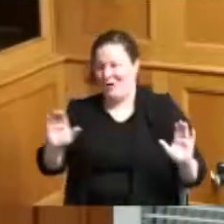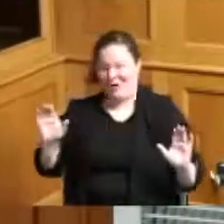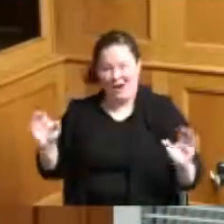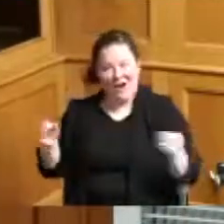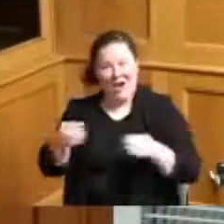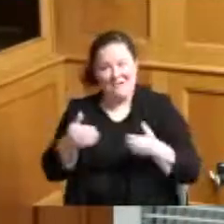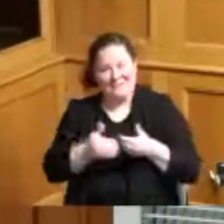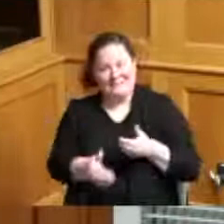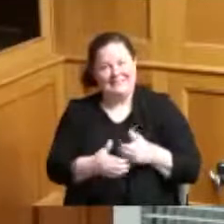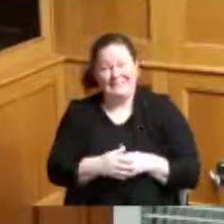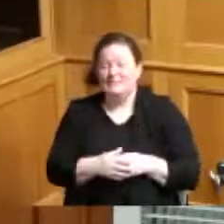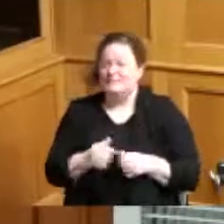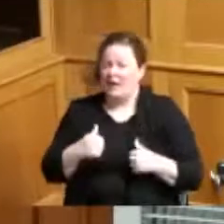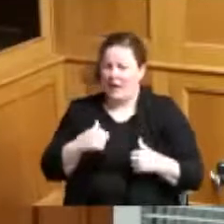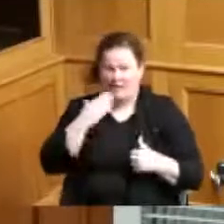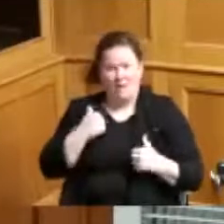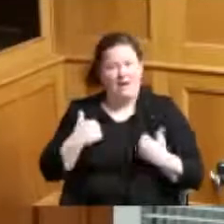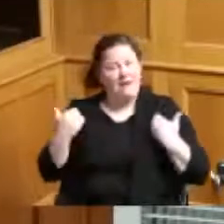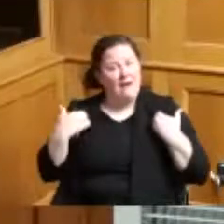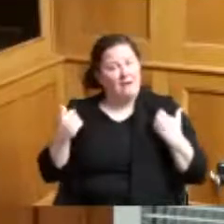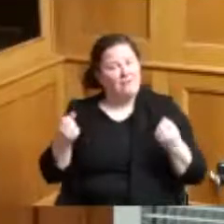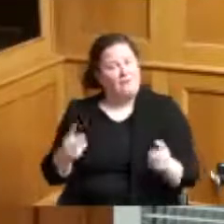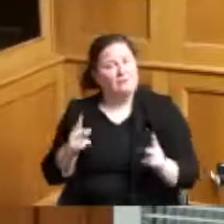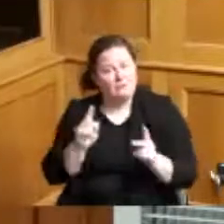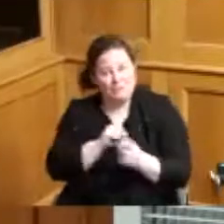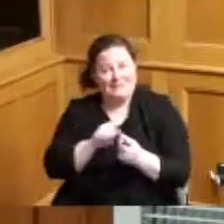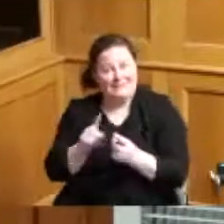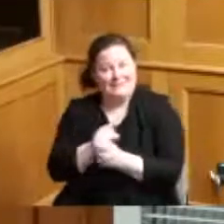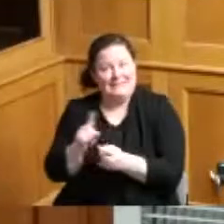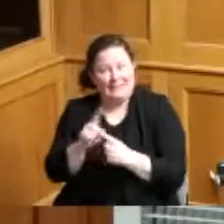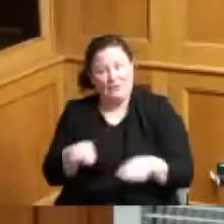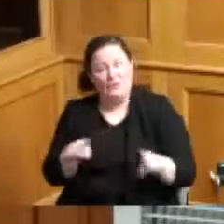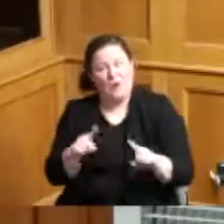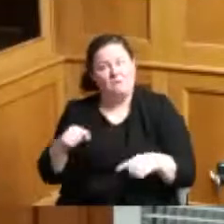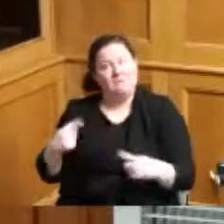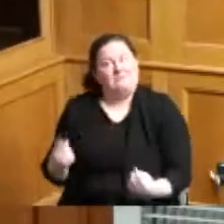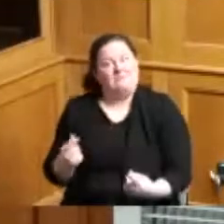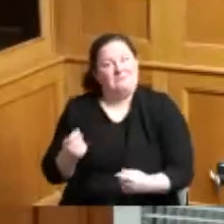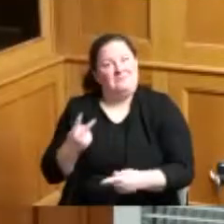I know I've gotten the chance to meet many of you in the past couple of years and I look forward to